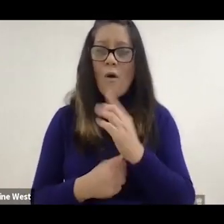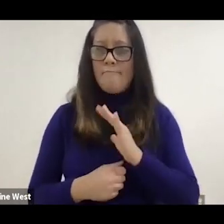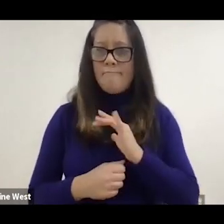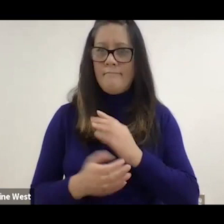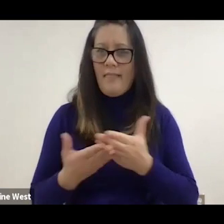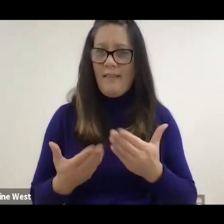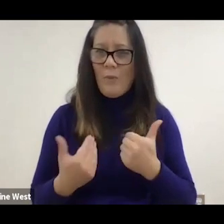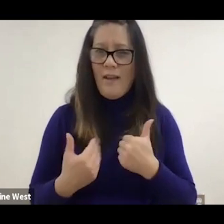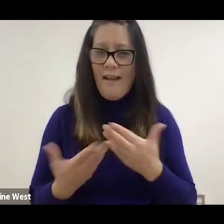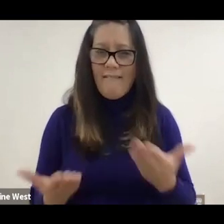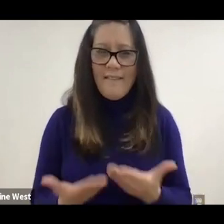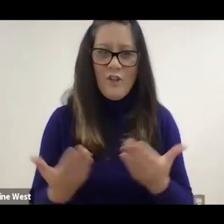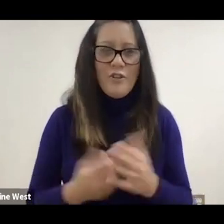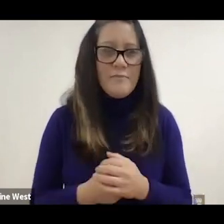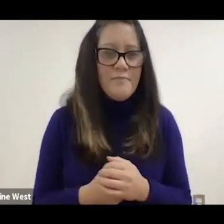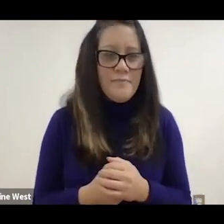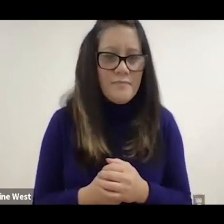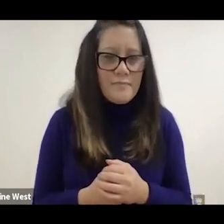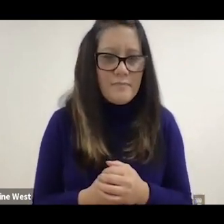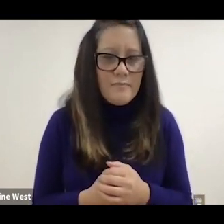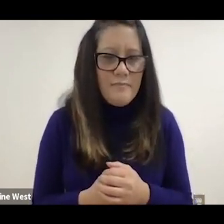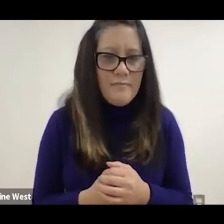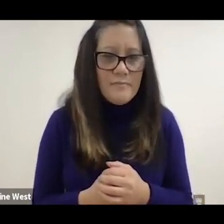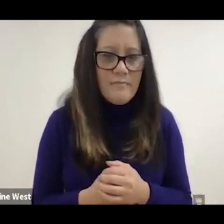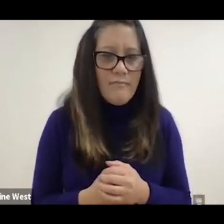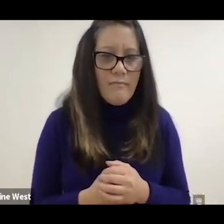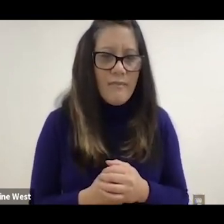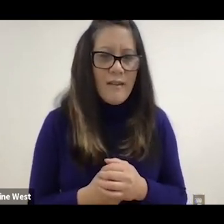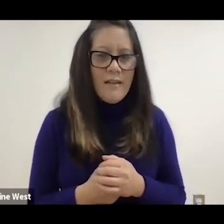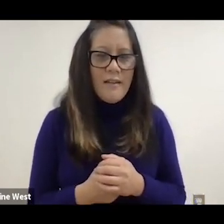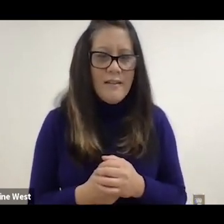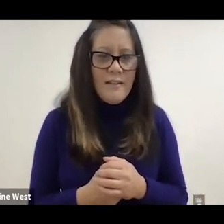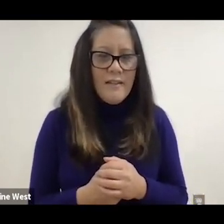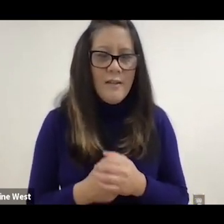of the great things we have here is past DAV national commander, Dave Riley.